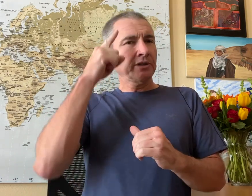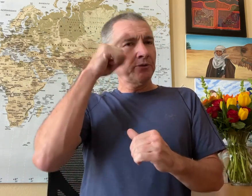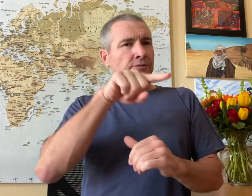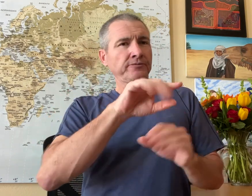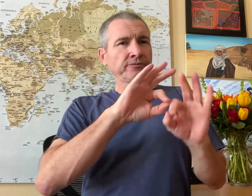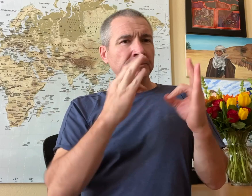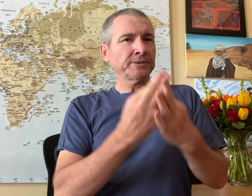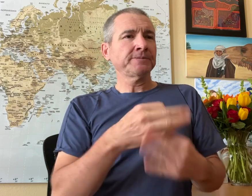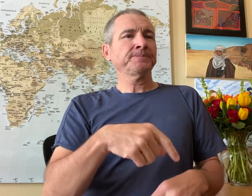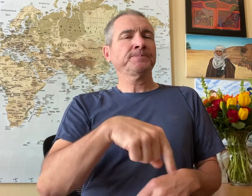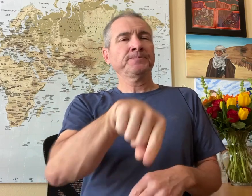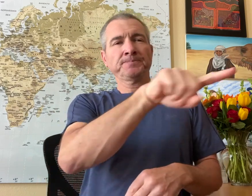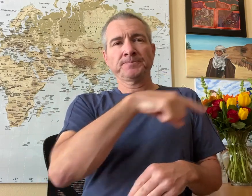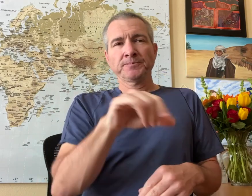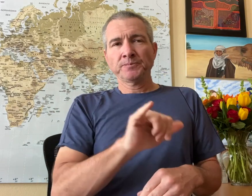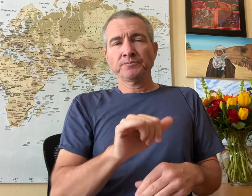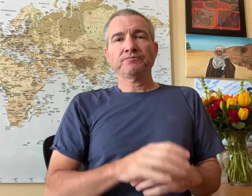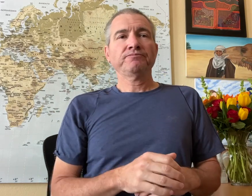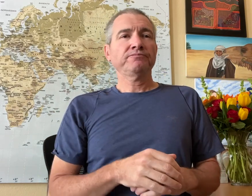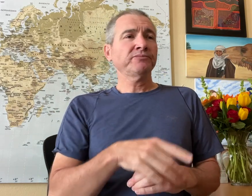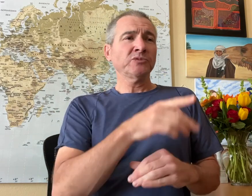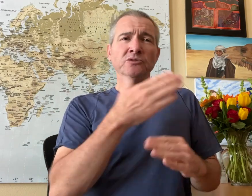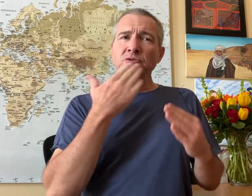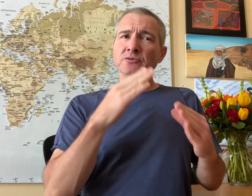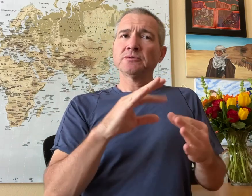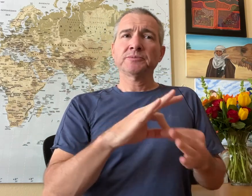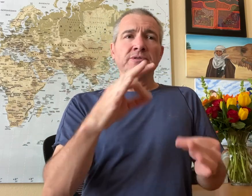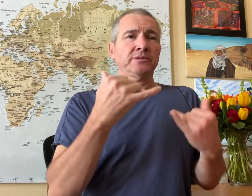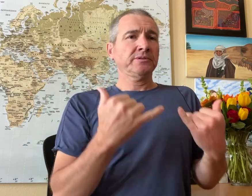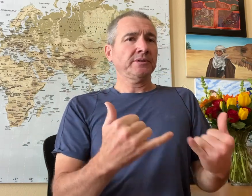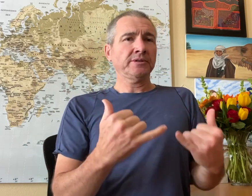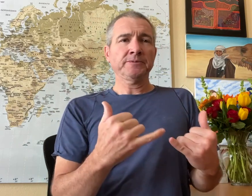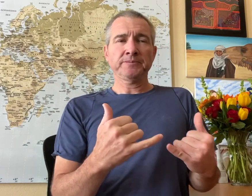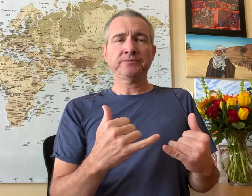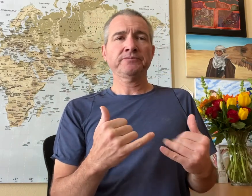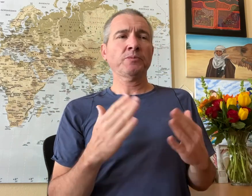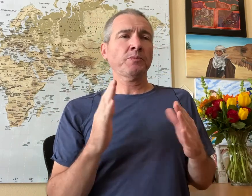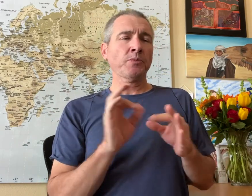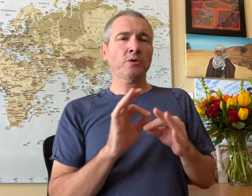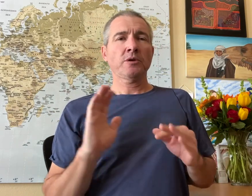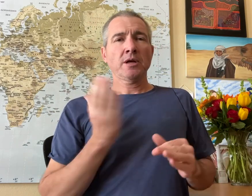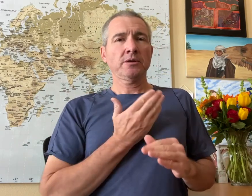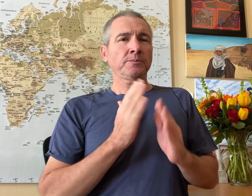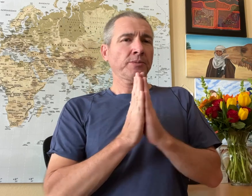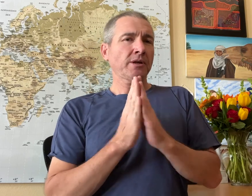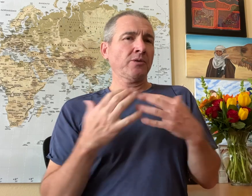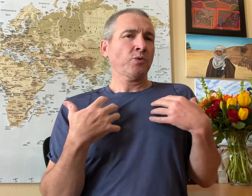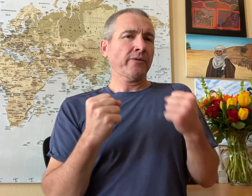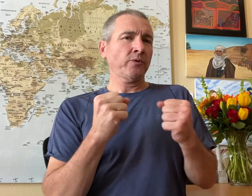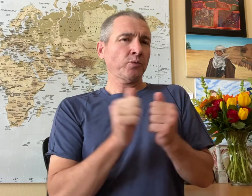Thank you for supporting their families as well. They’re all in good spirits now. It’s important that our prayers